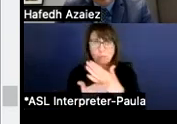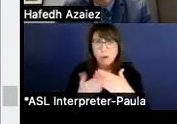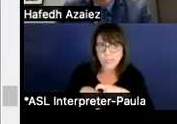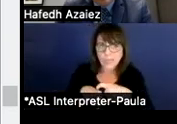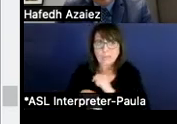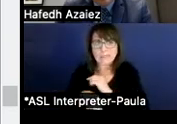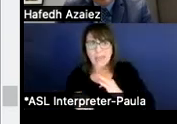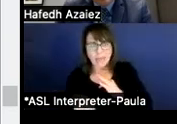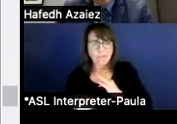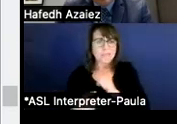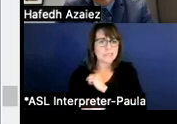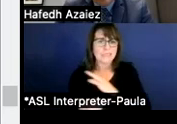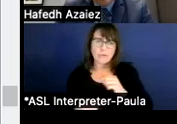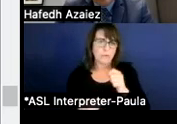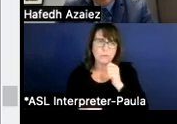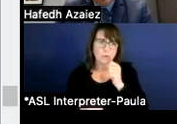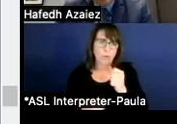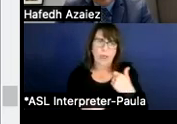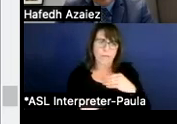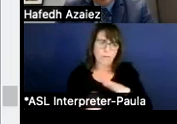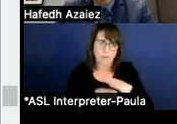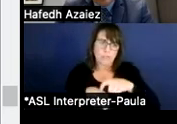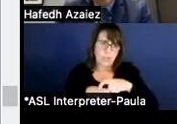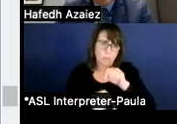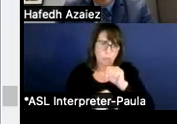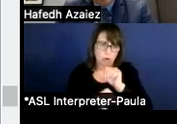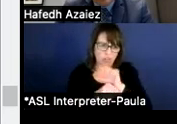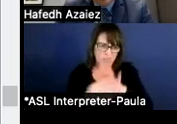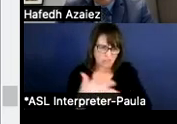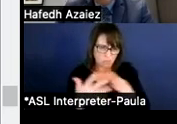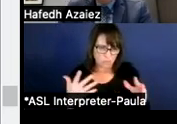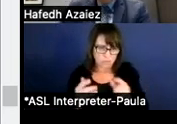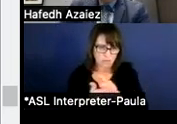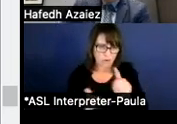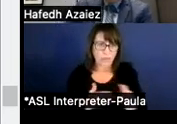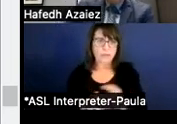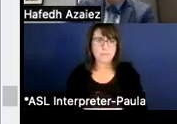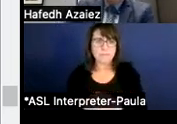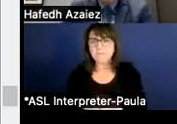and staff who don't make up that full-time schedule each week. So you can see the breakout